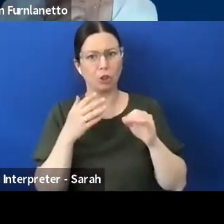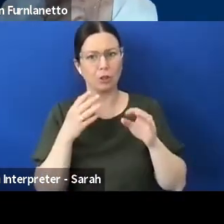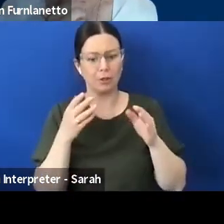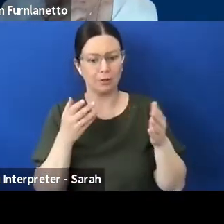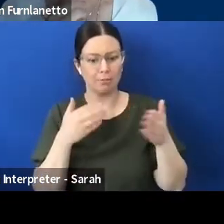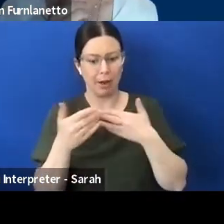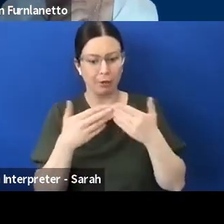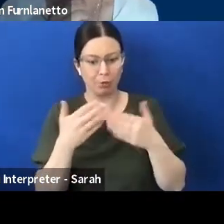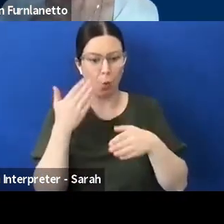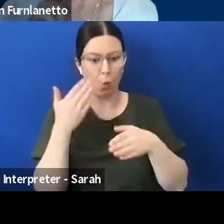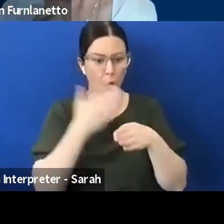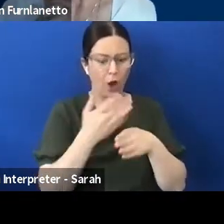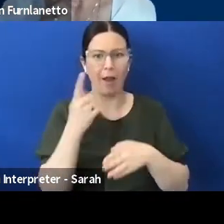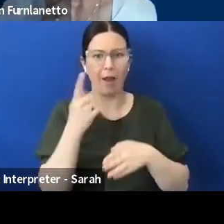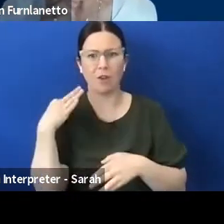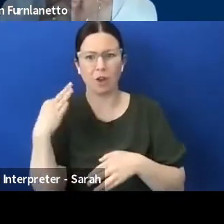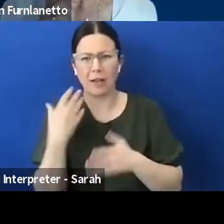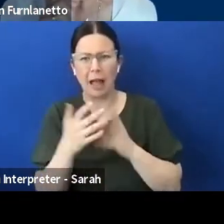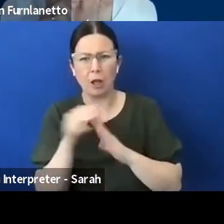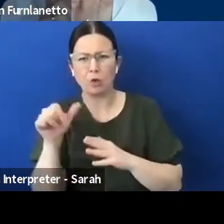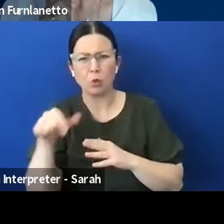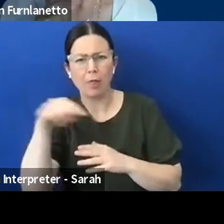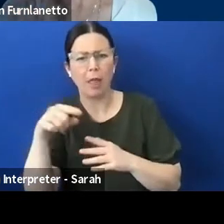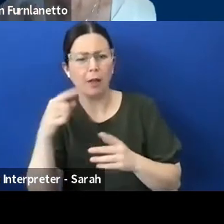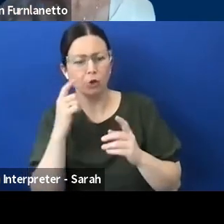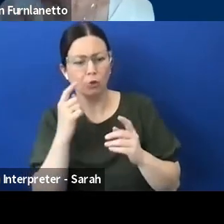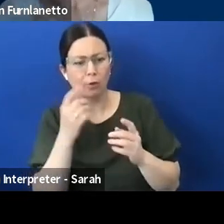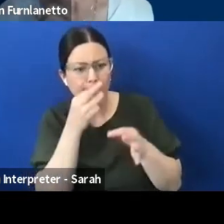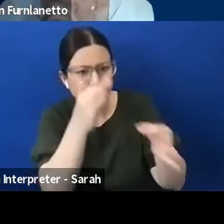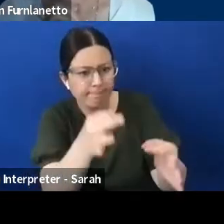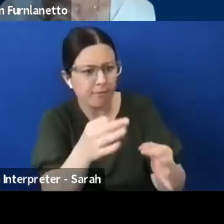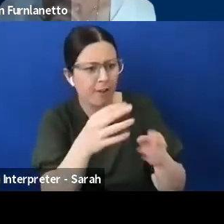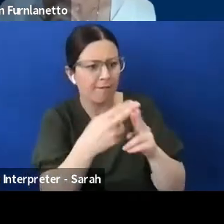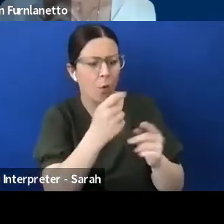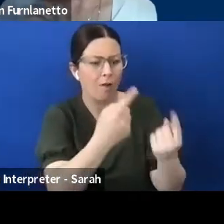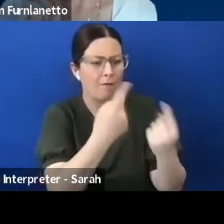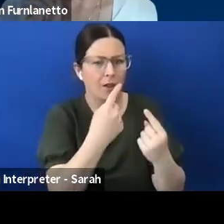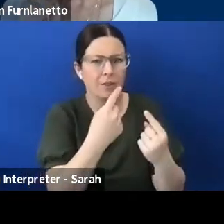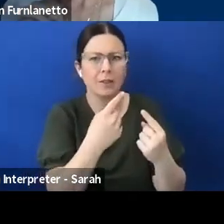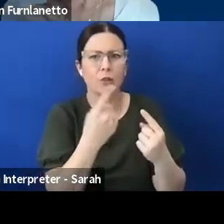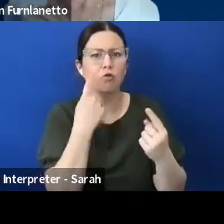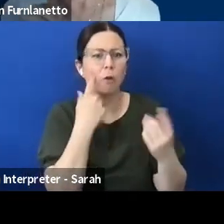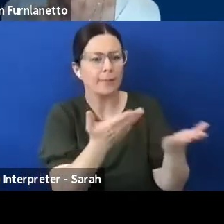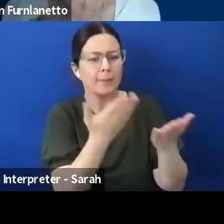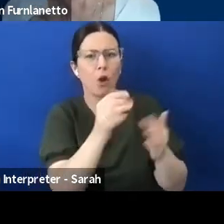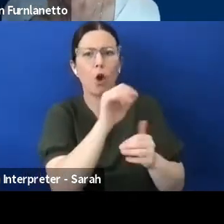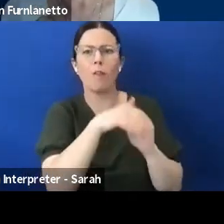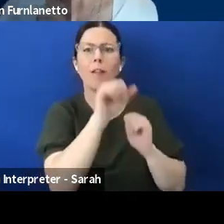seek and ask for advice around needs that is strength-based, so focusing on the positives that